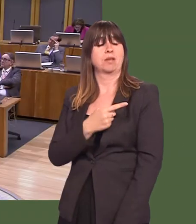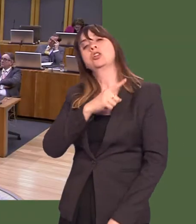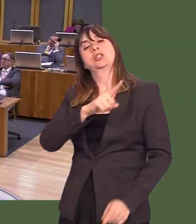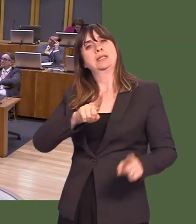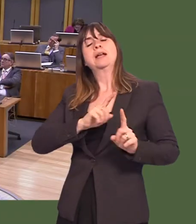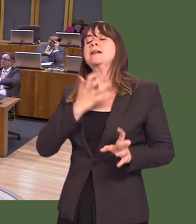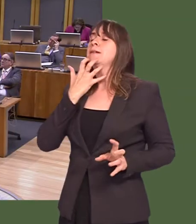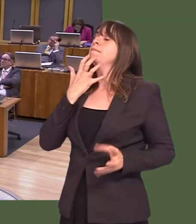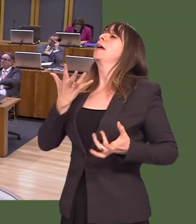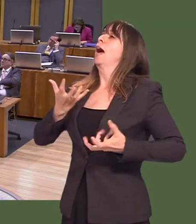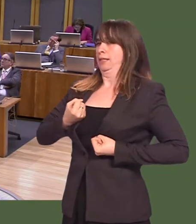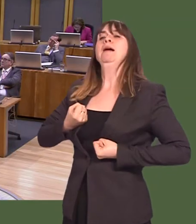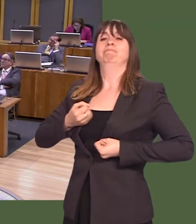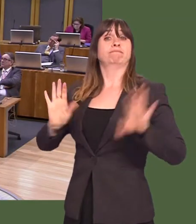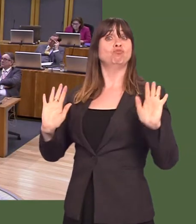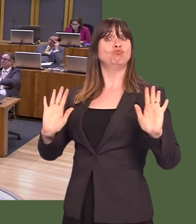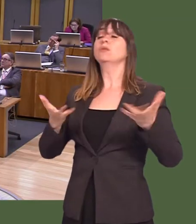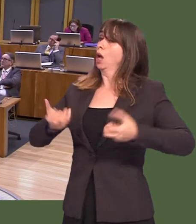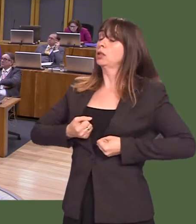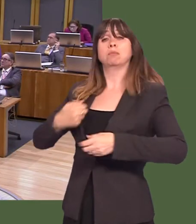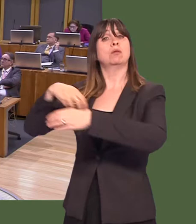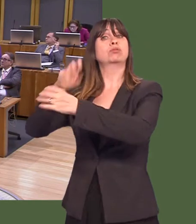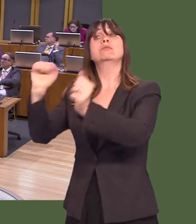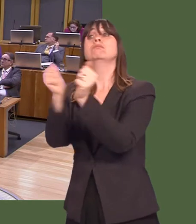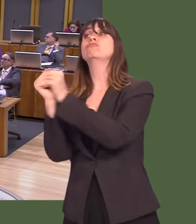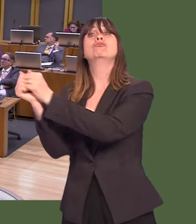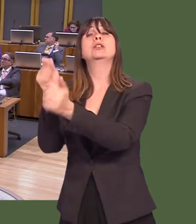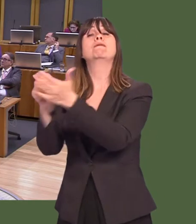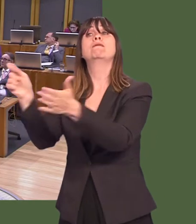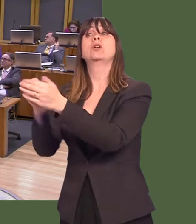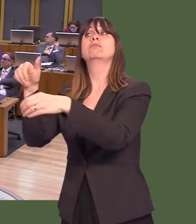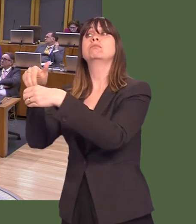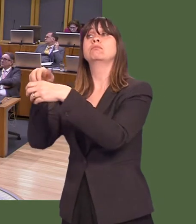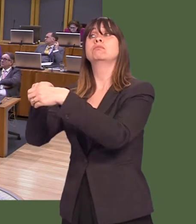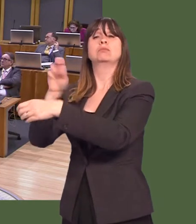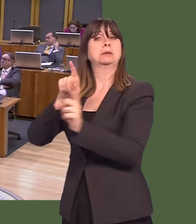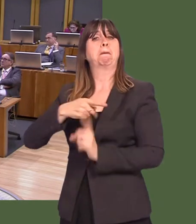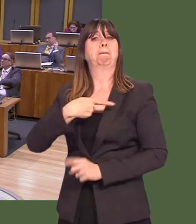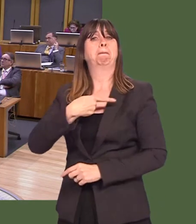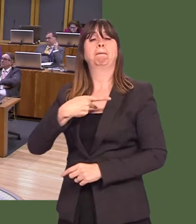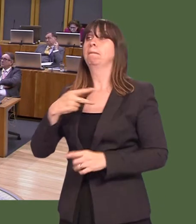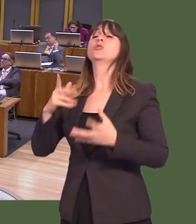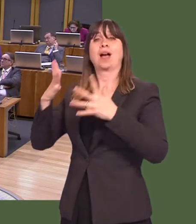She is somebody, like me, who has accepted the result and itís hugely important, for those who have ideas, to work together to take those ideas forward, because weíve had